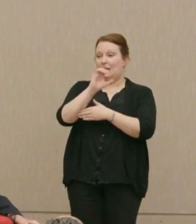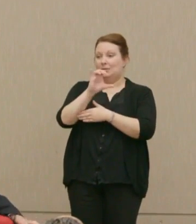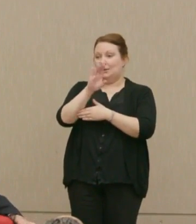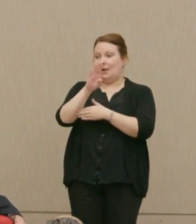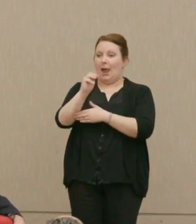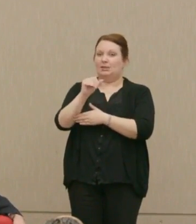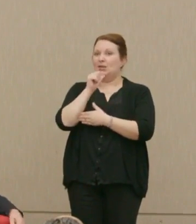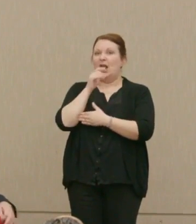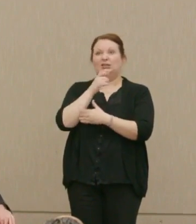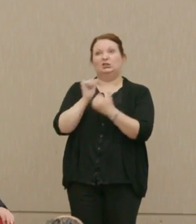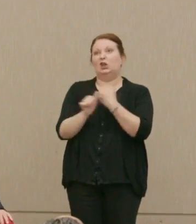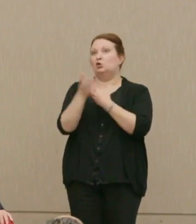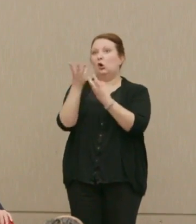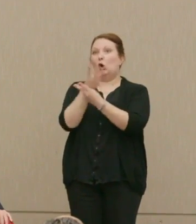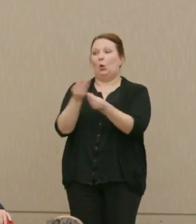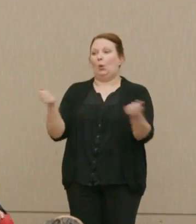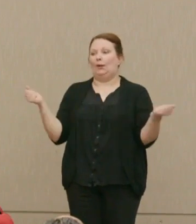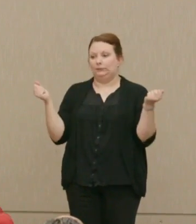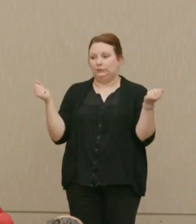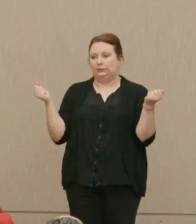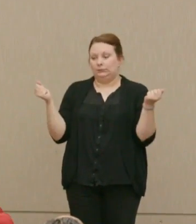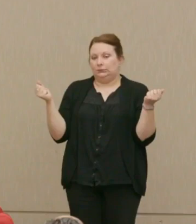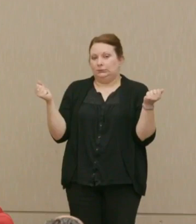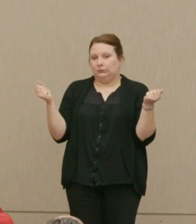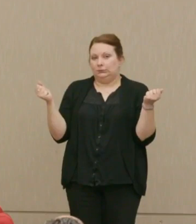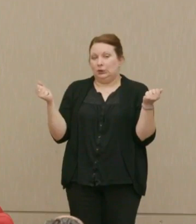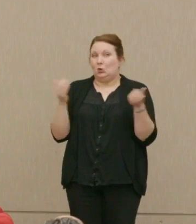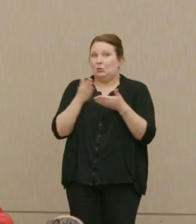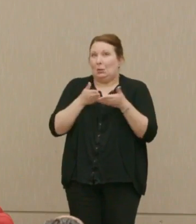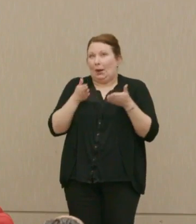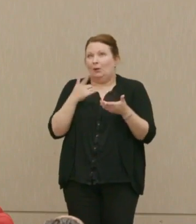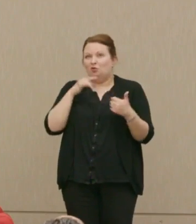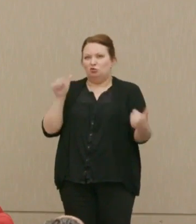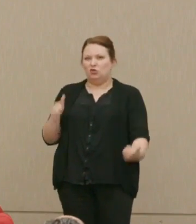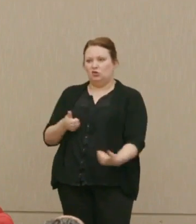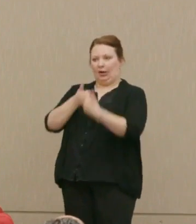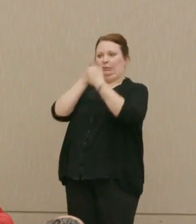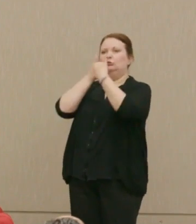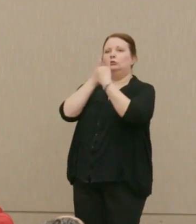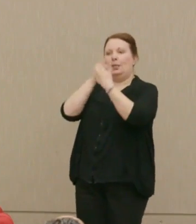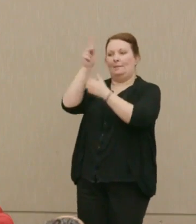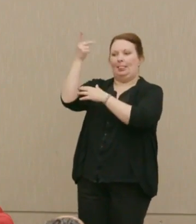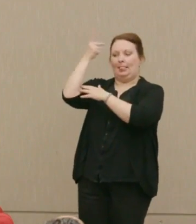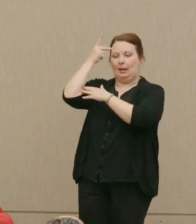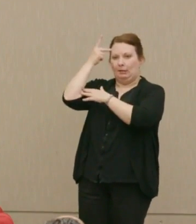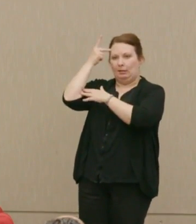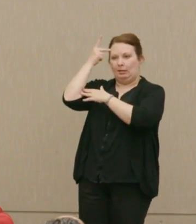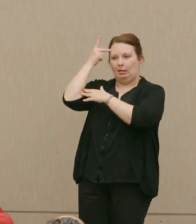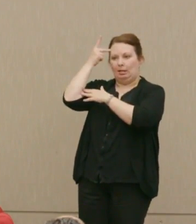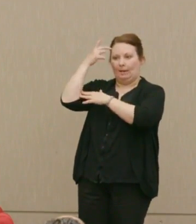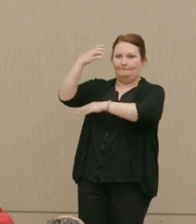Dr. Ellsberg: The answer here would be somehow to challenge the political economic power